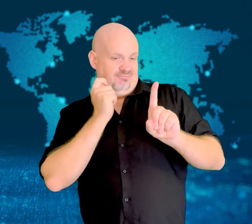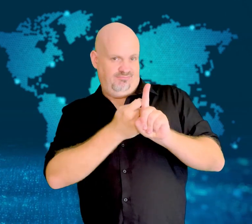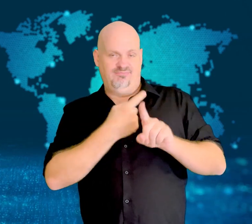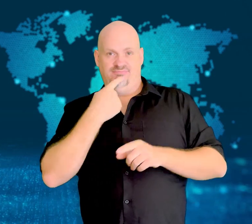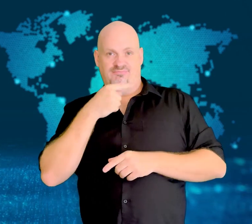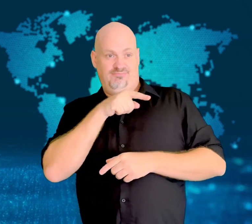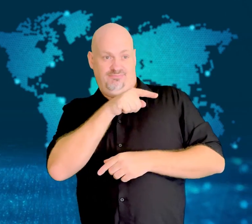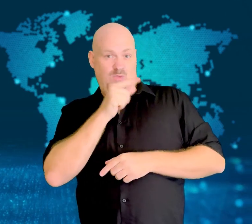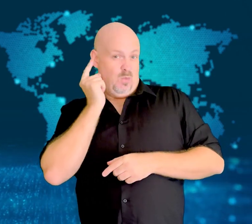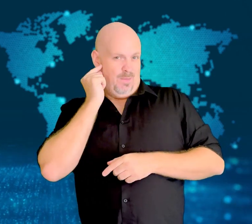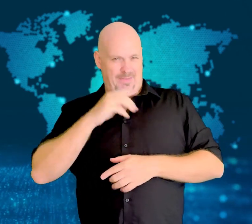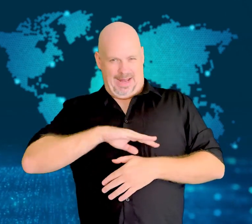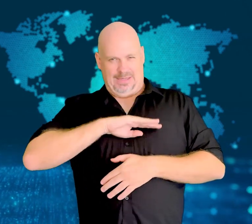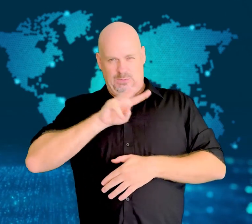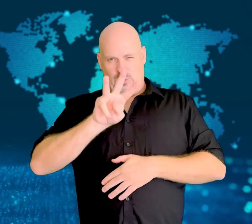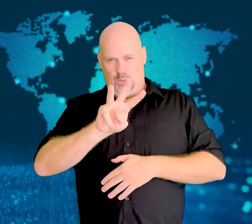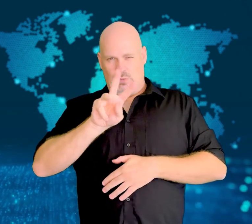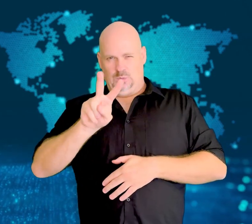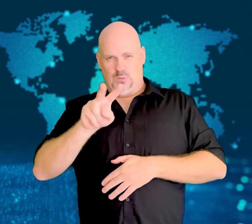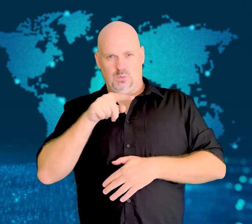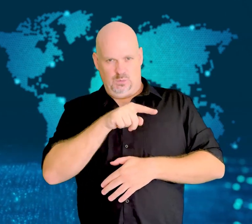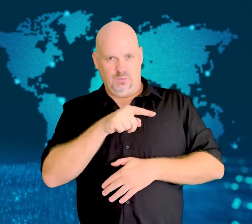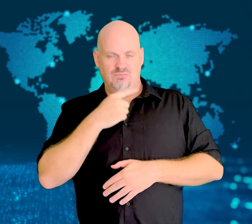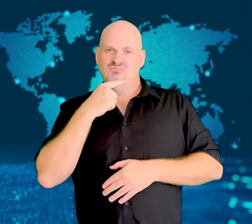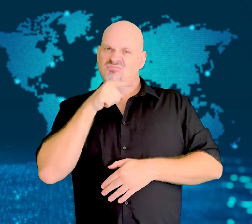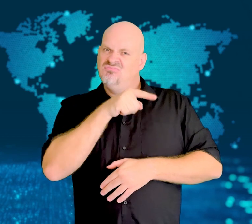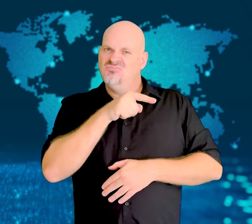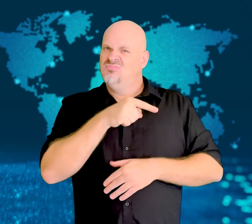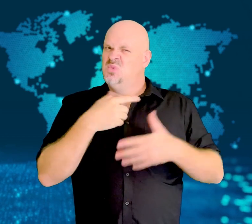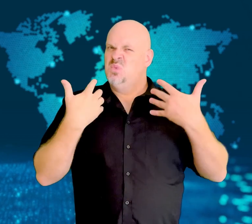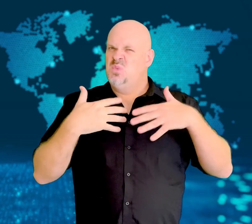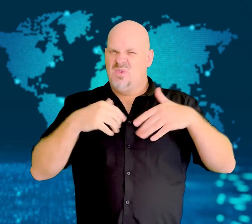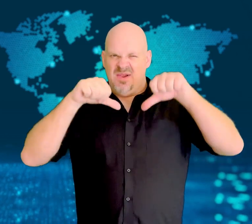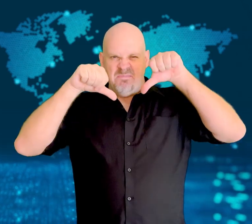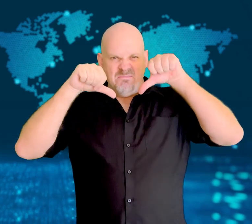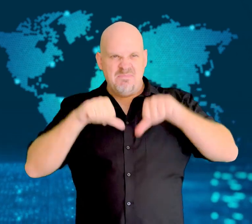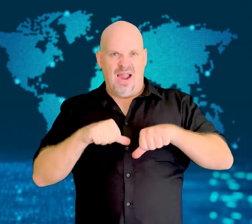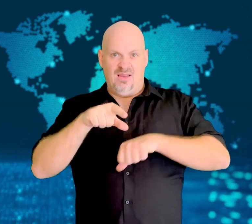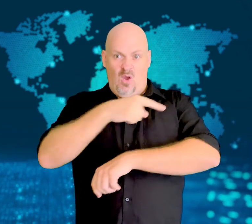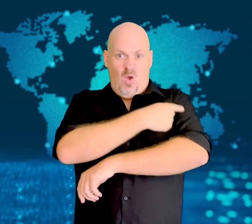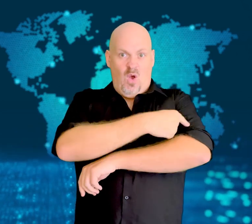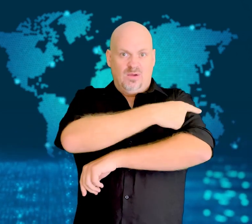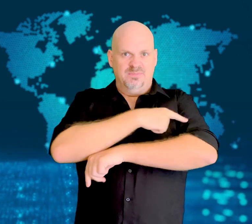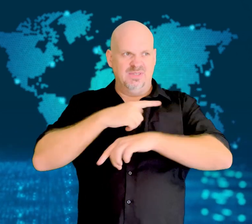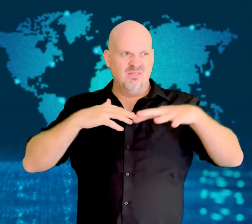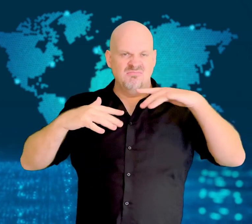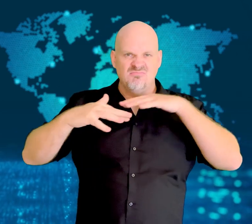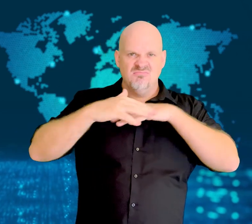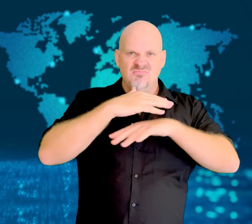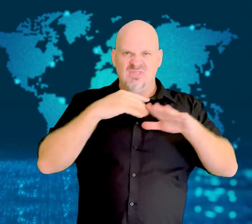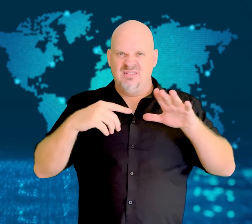a "constant malevolent presence" at the hospital.